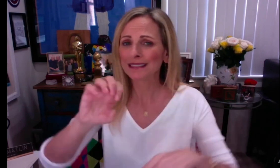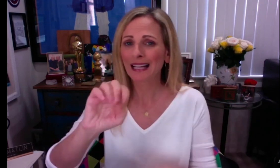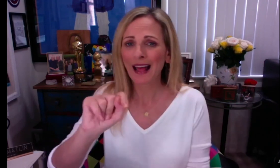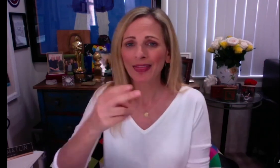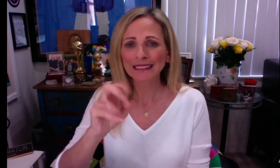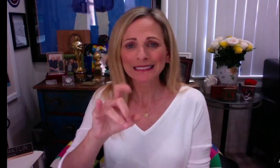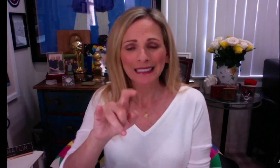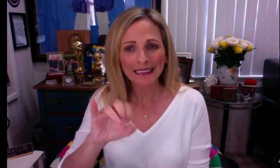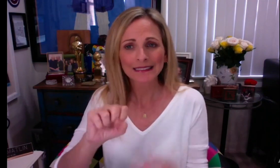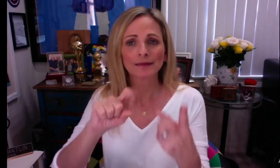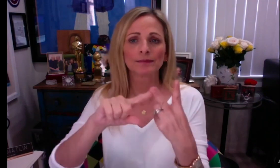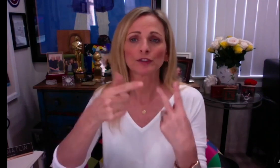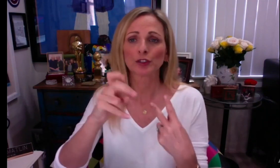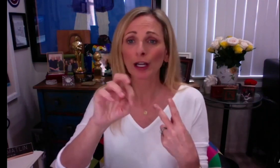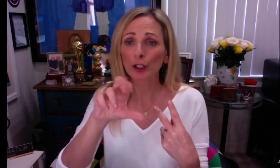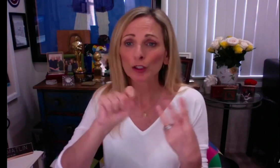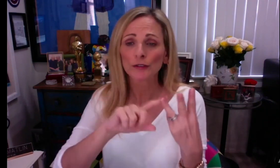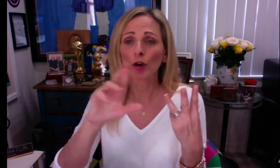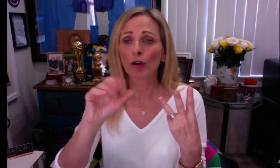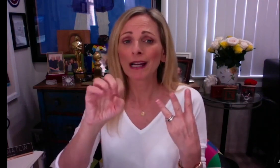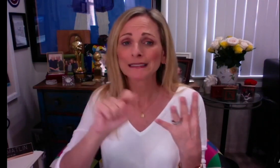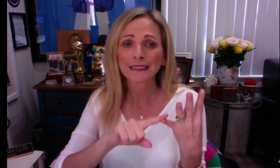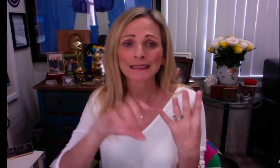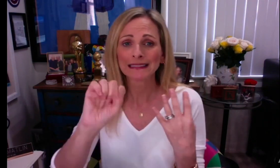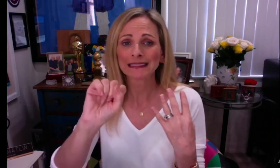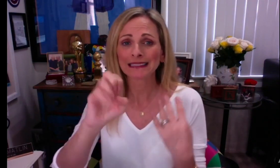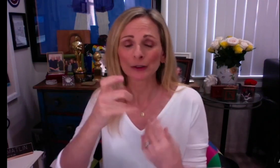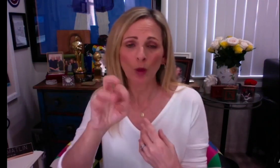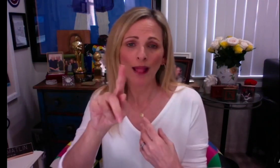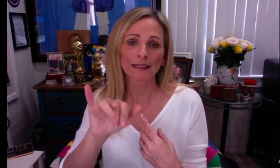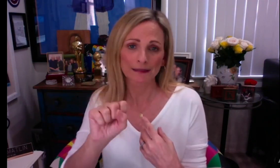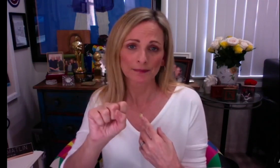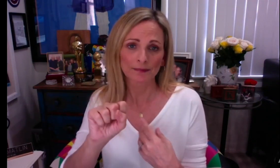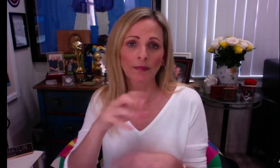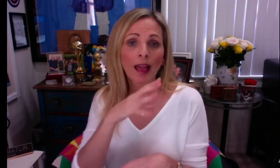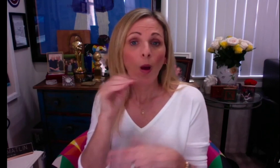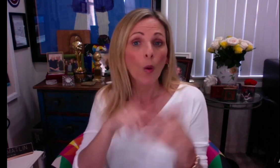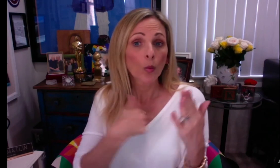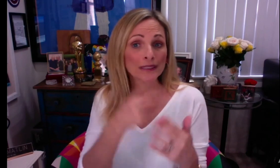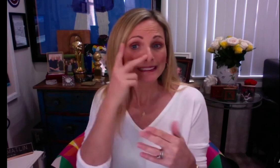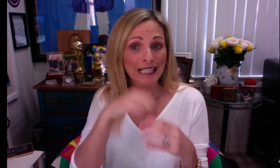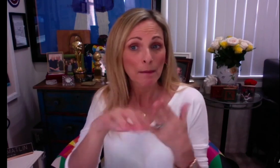including various ethnicities, genders, races, and sexualities.